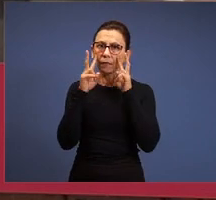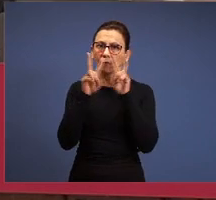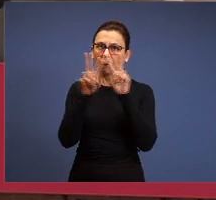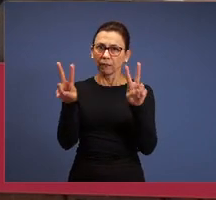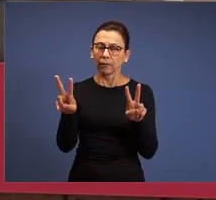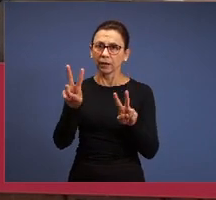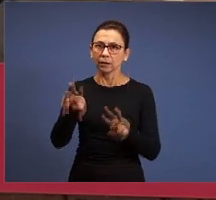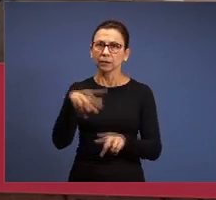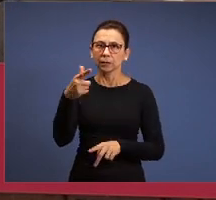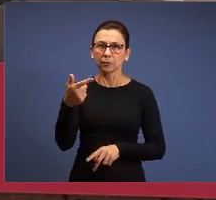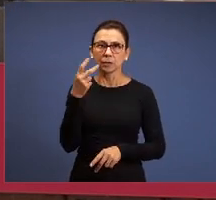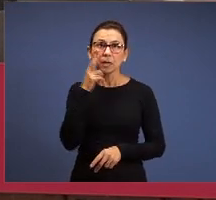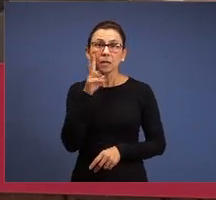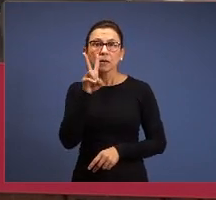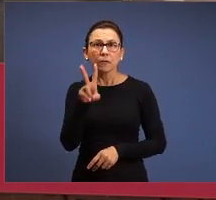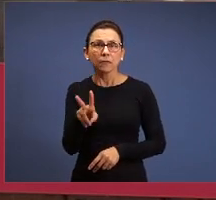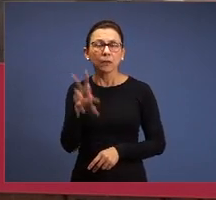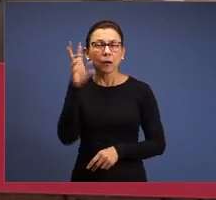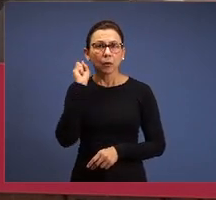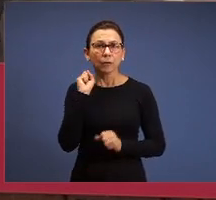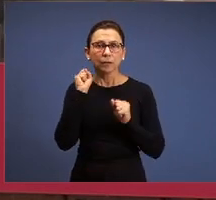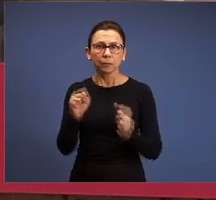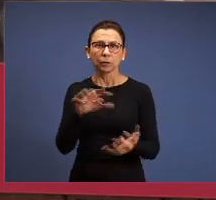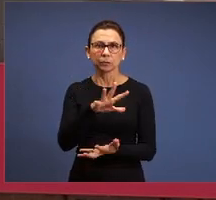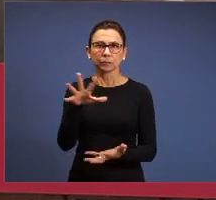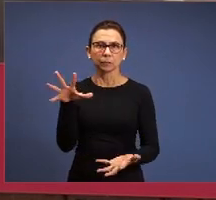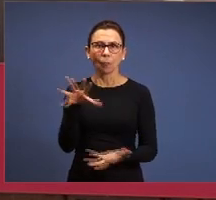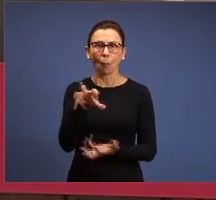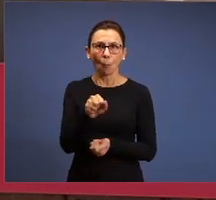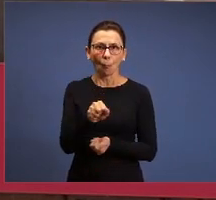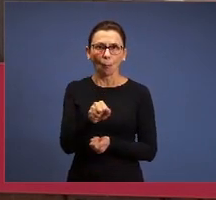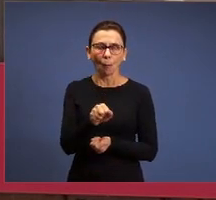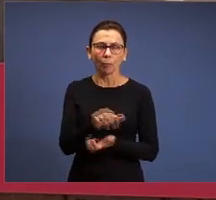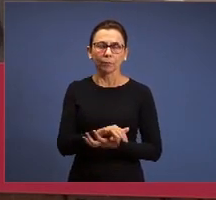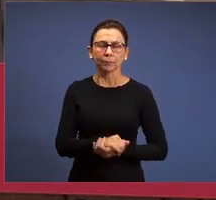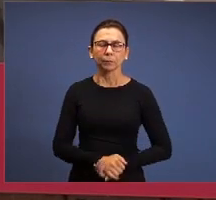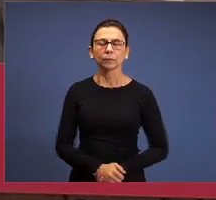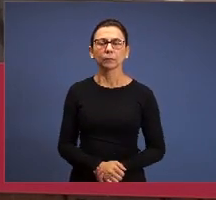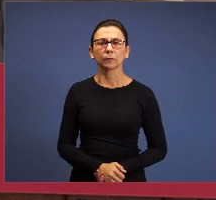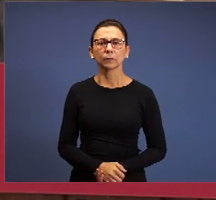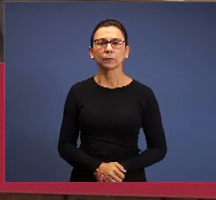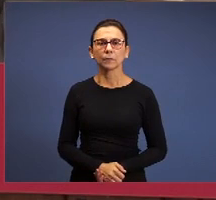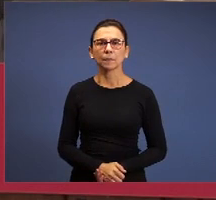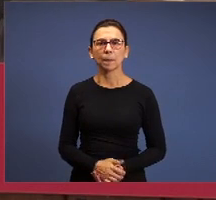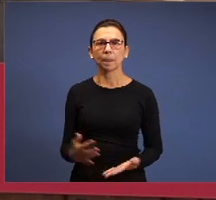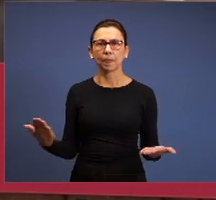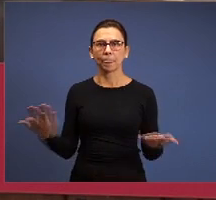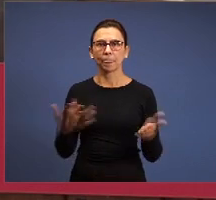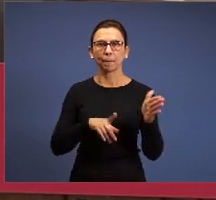he heard this, he can turn off. Now, we’ll go to the questions who interest us